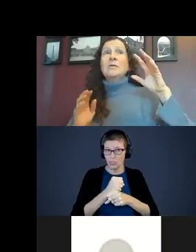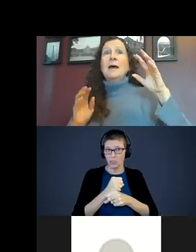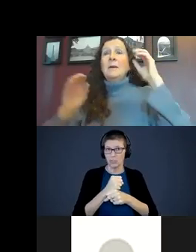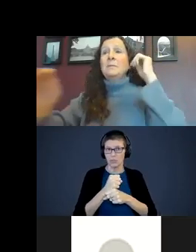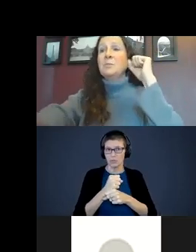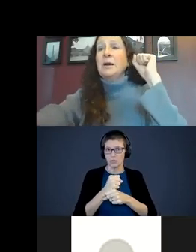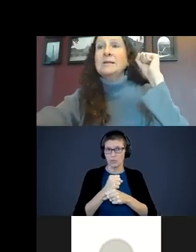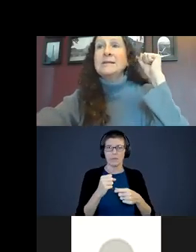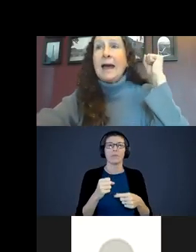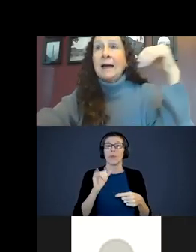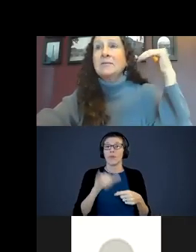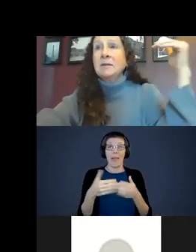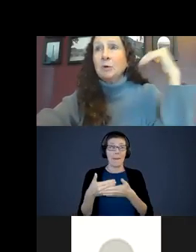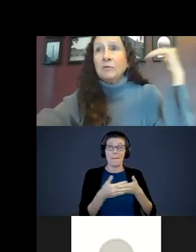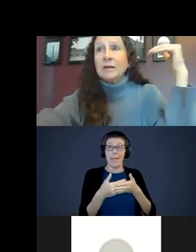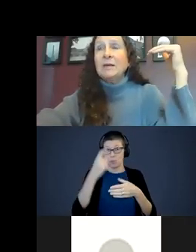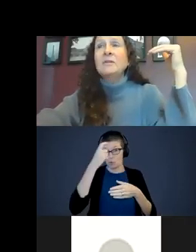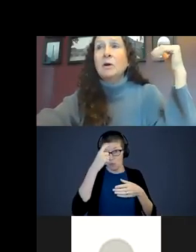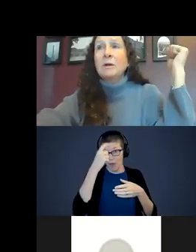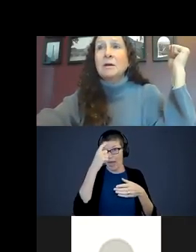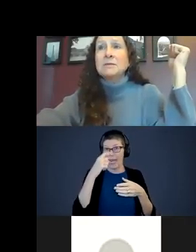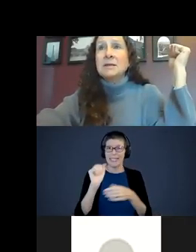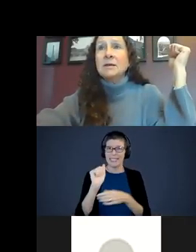That baby’s brain is actively moving even though we don’t see it.